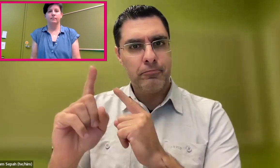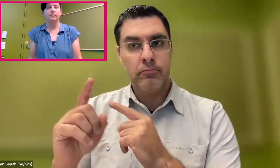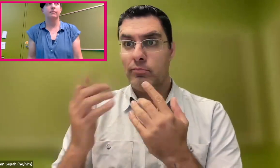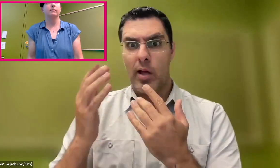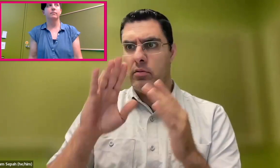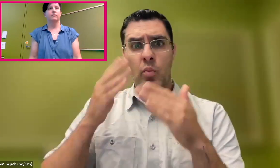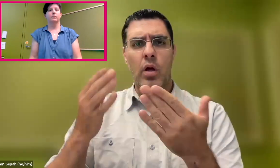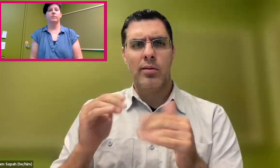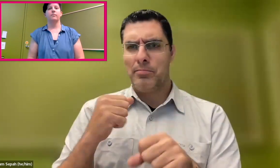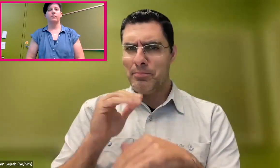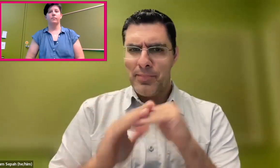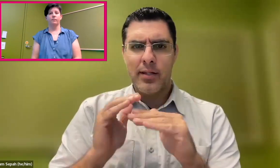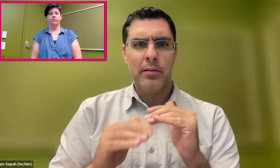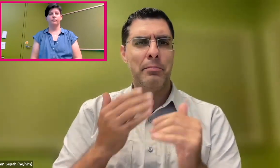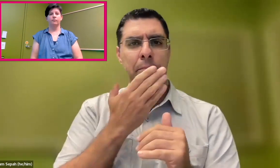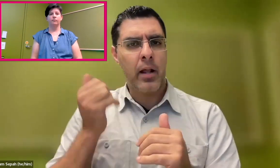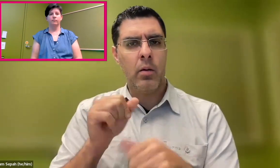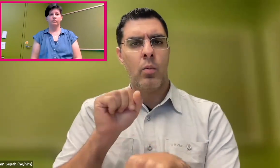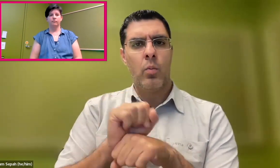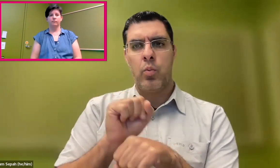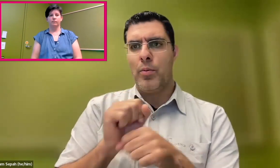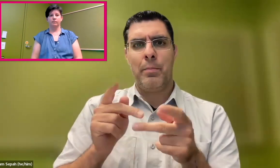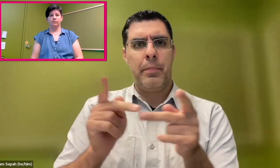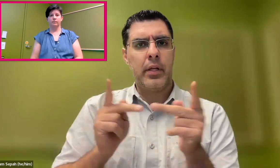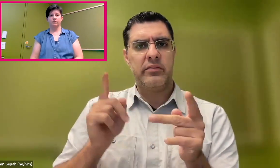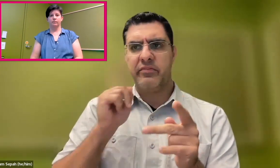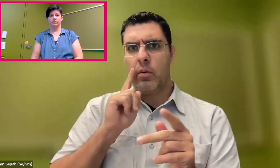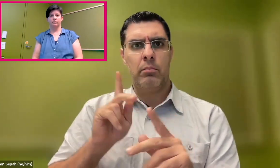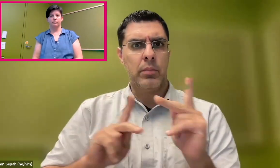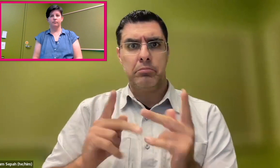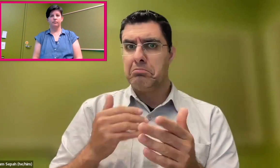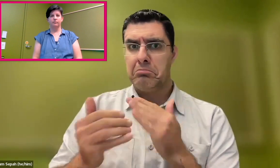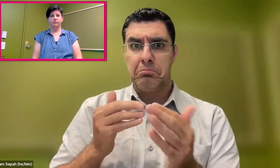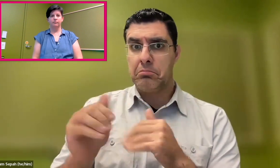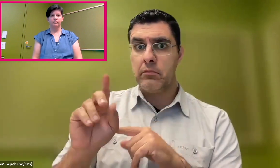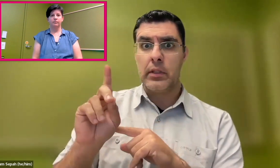and I was focused on, basically, making the best workplaces